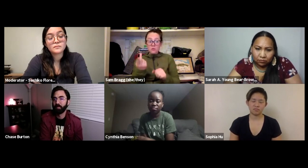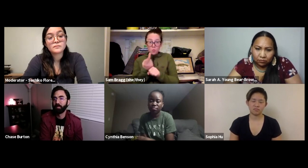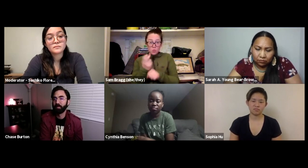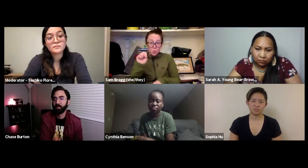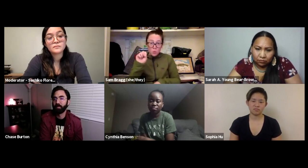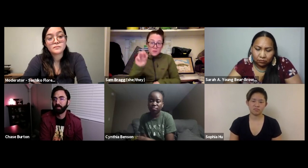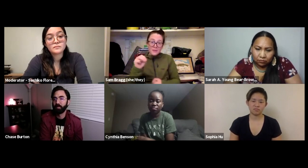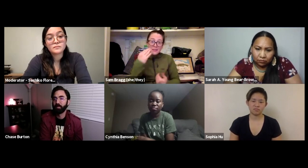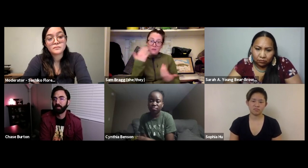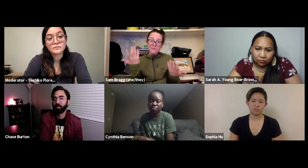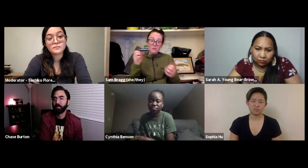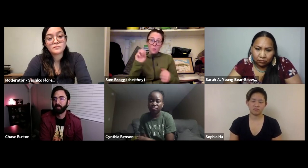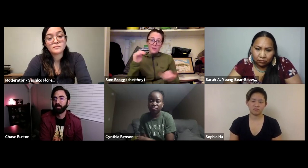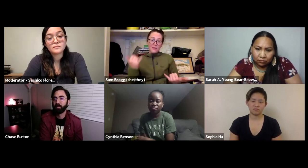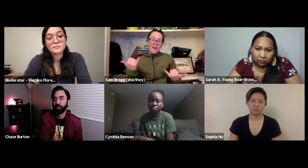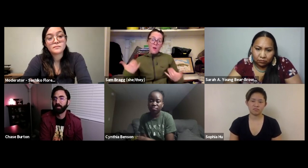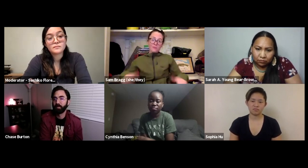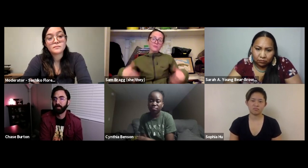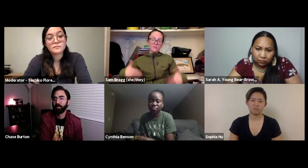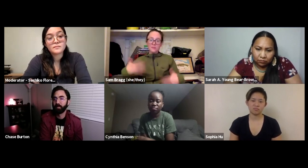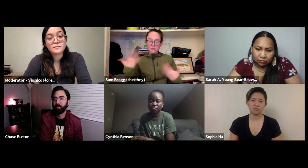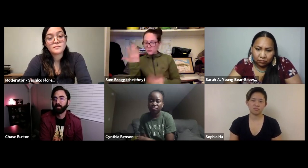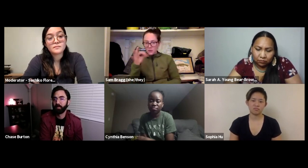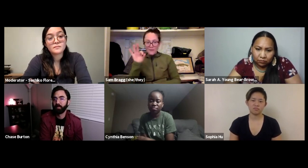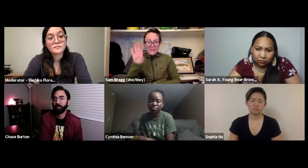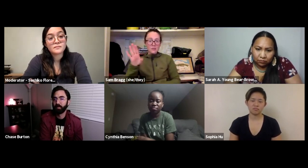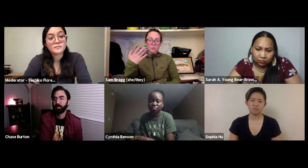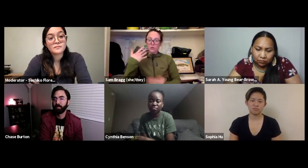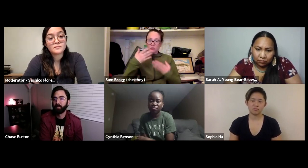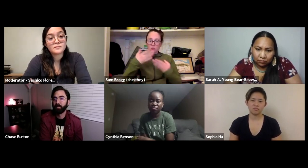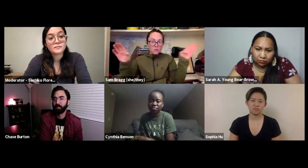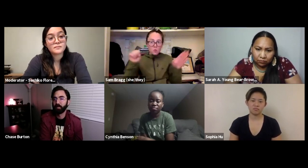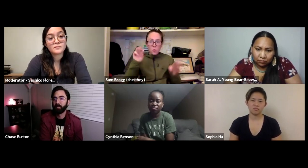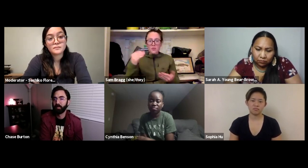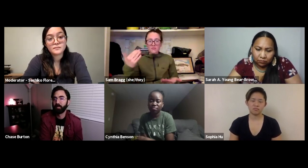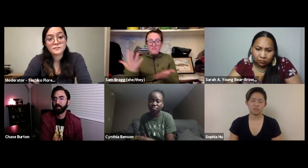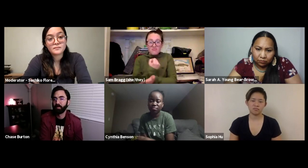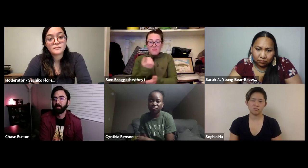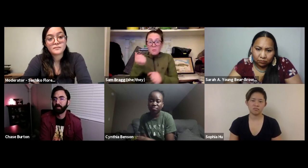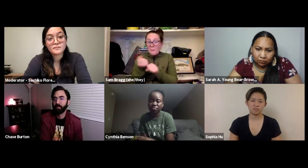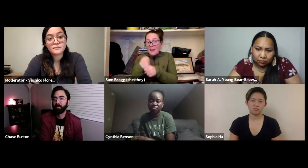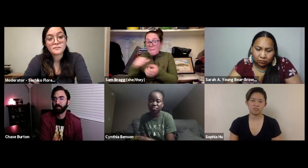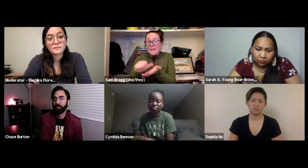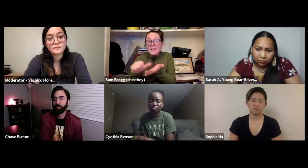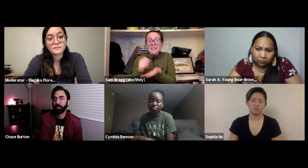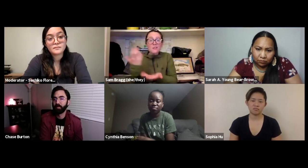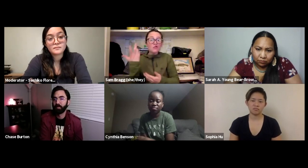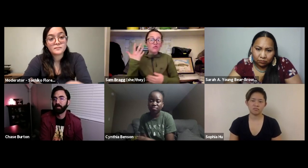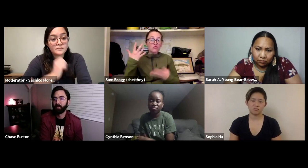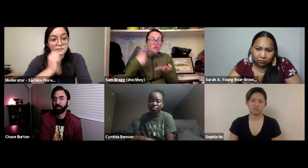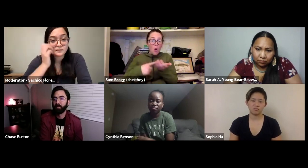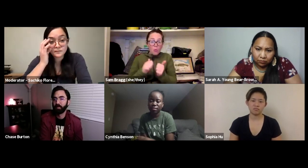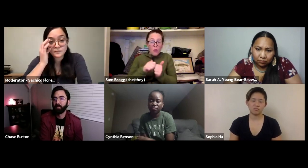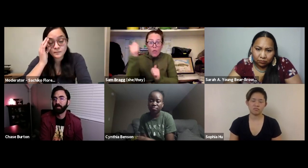ask your community and use social media of course. Social media is impactful! Facebook